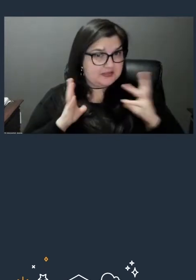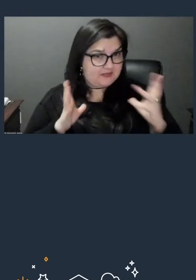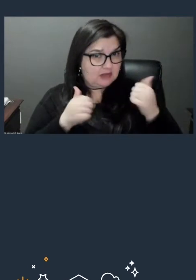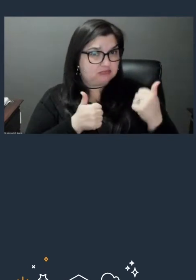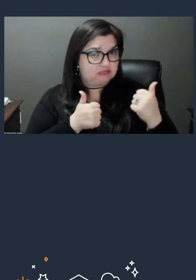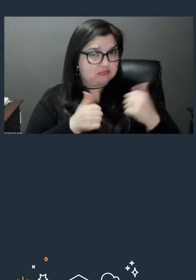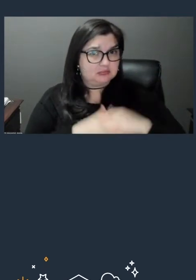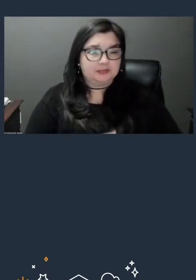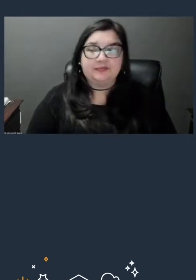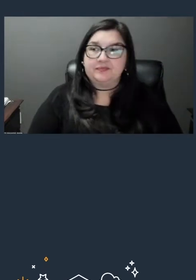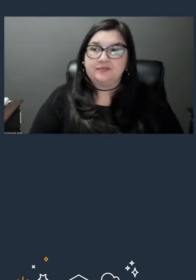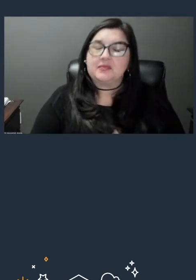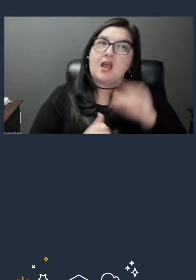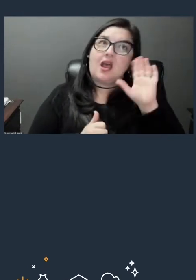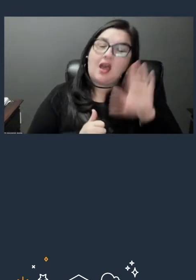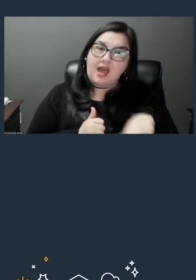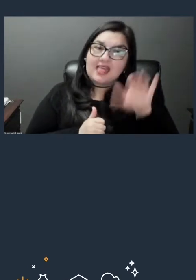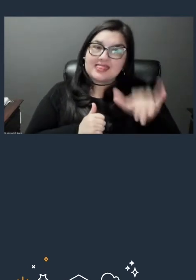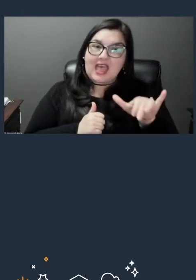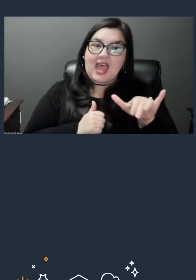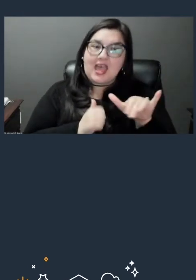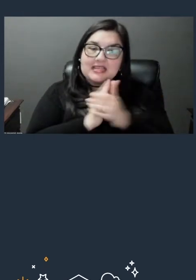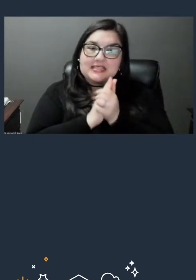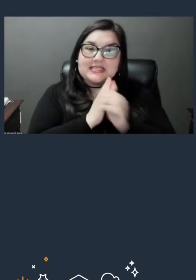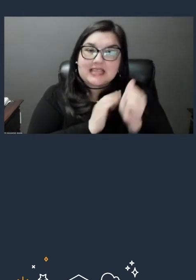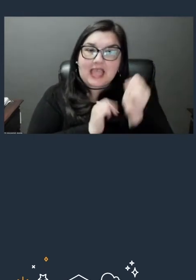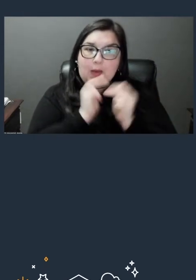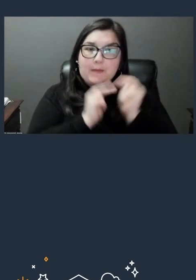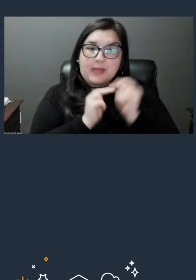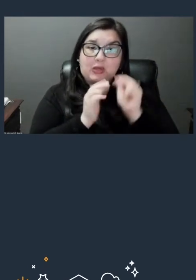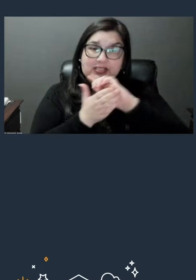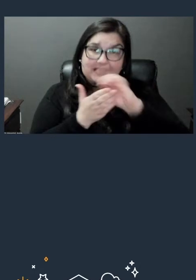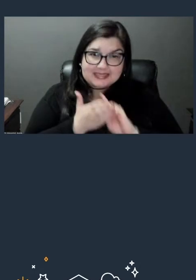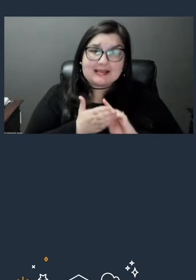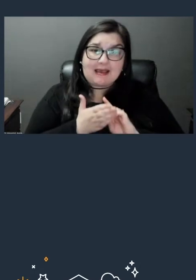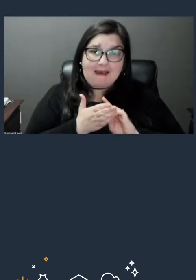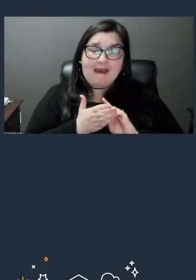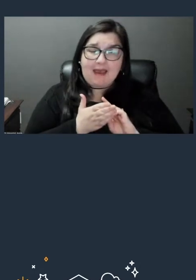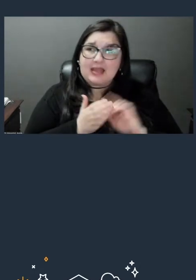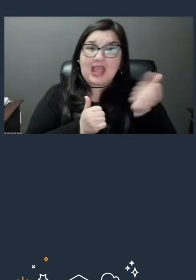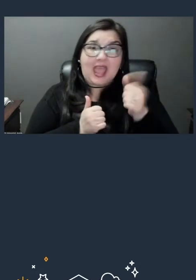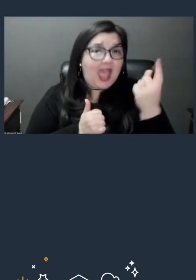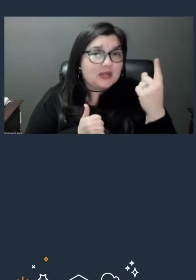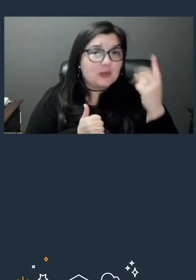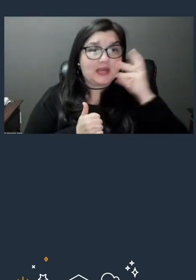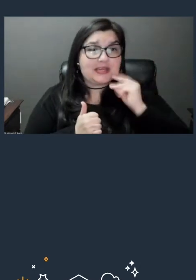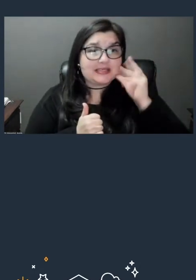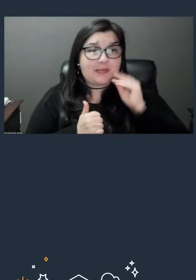So within Skill Builder, it's designed so that anyone from any experience level with any cloud experience can learn